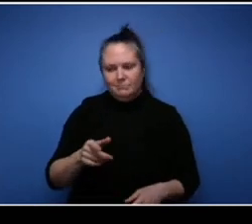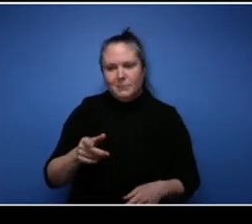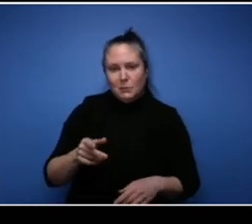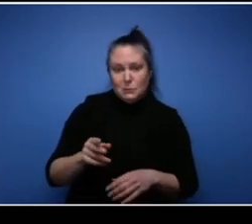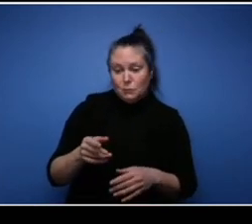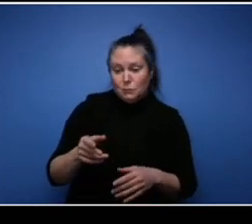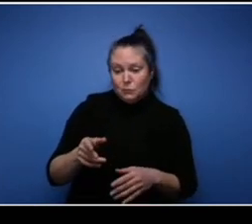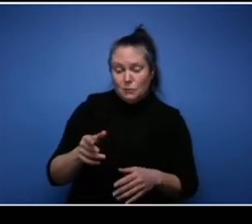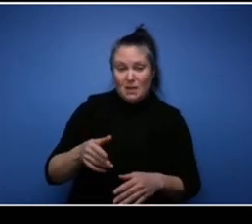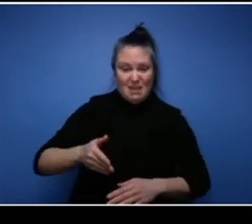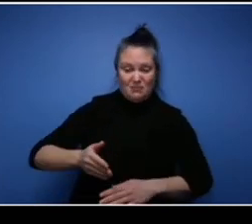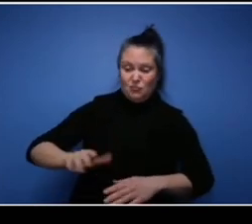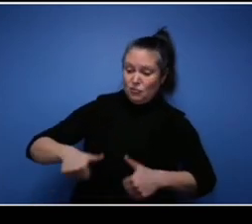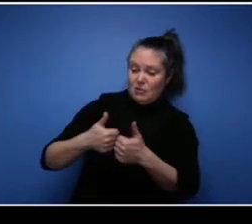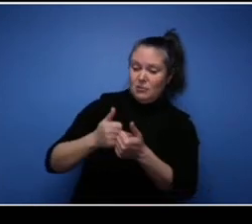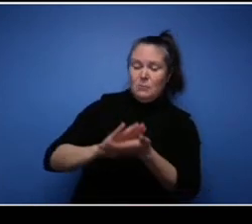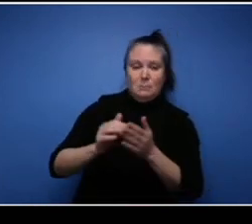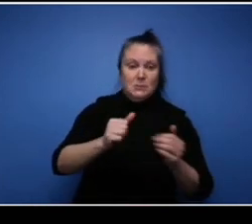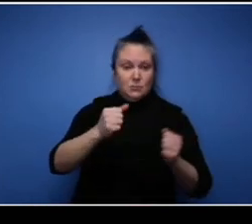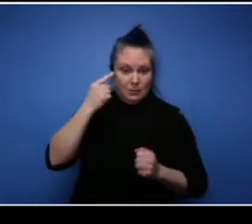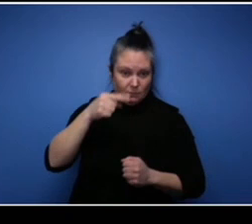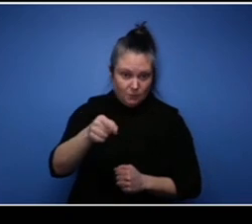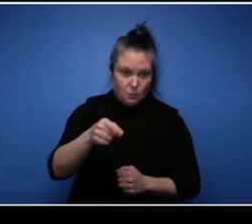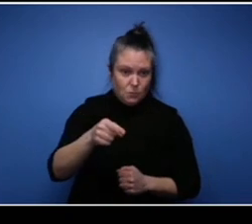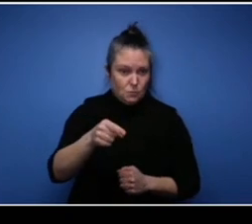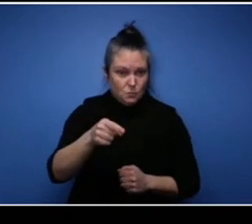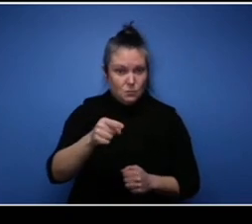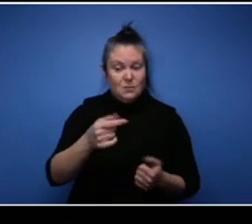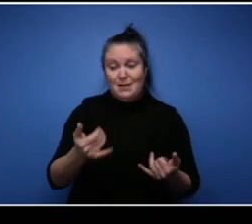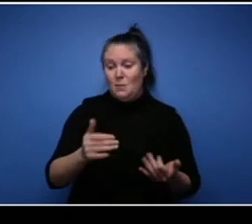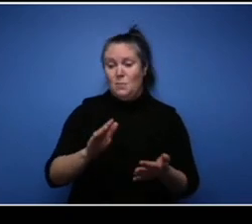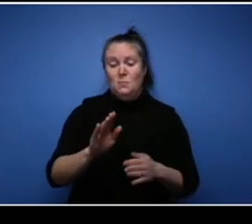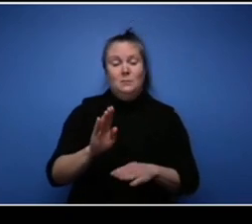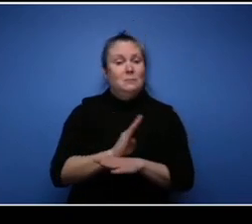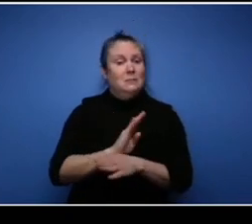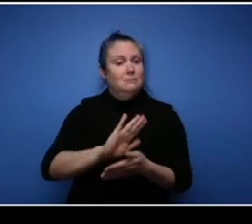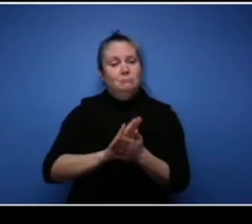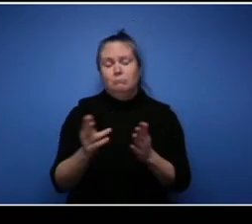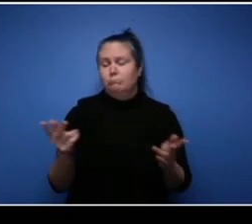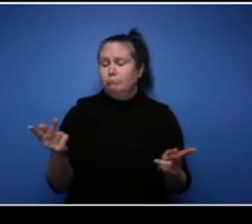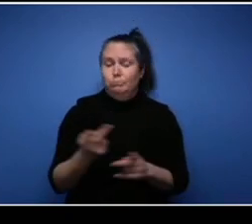it even more successful. Sabrina have you ever had an instance where you had to deal